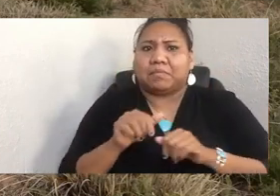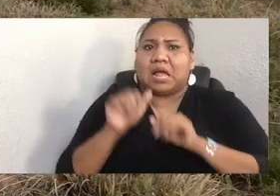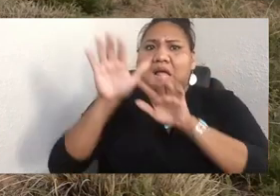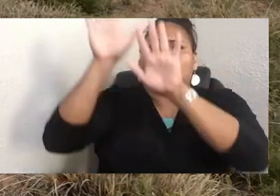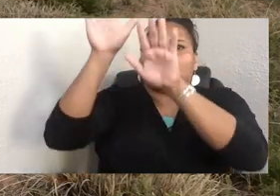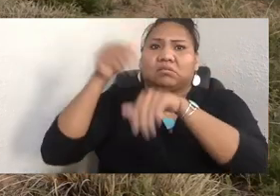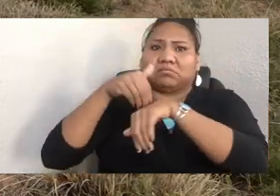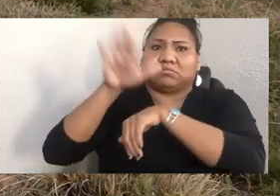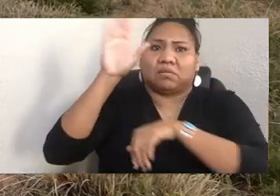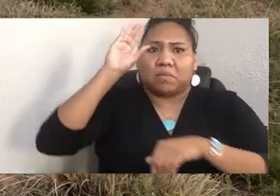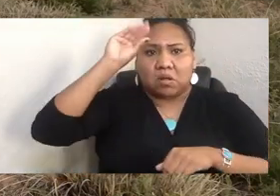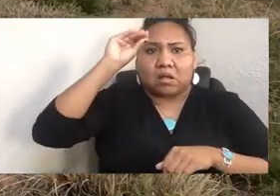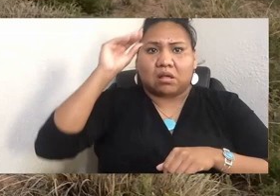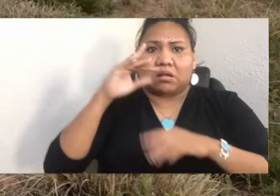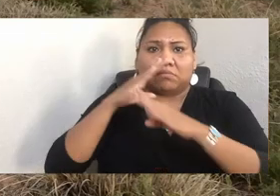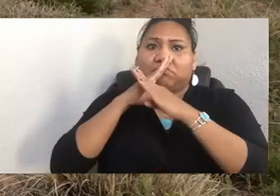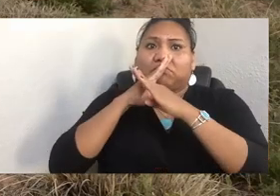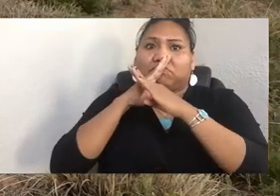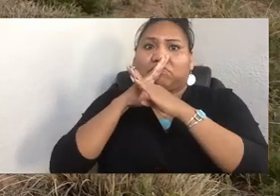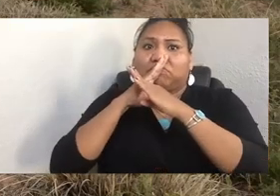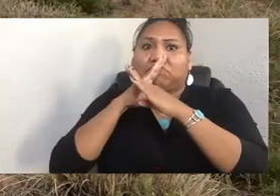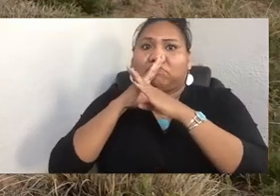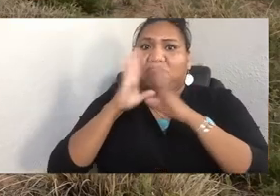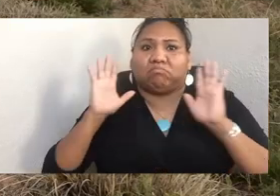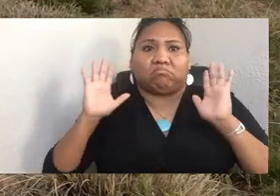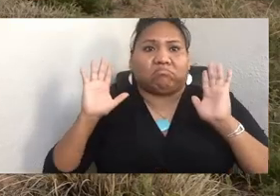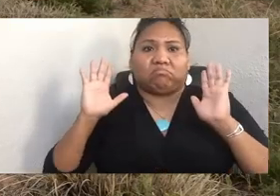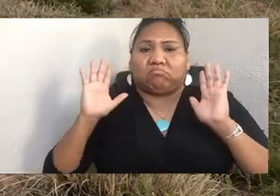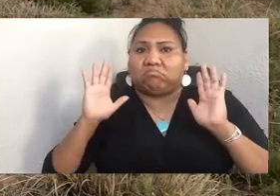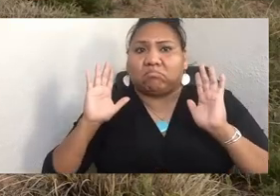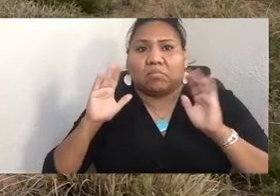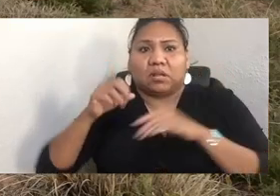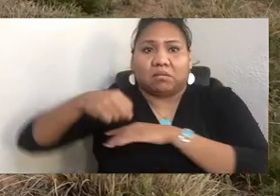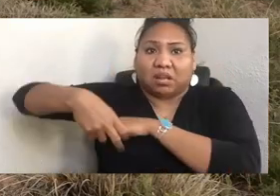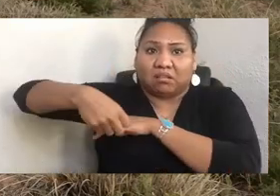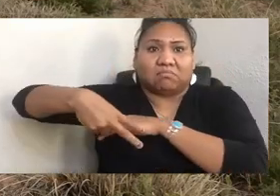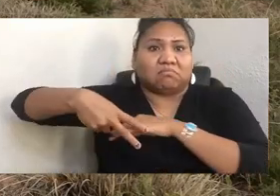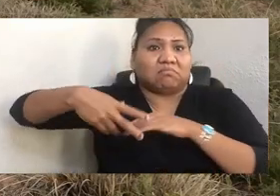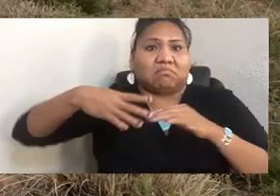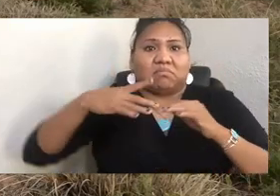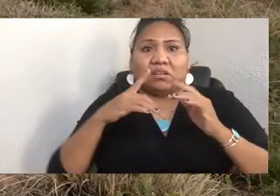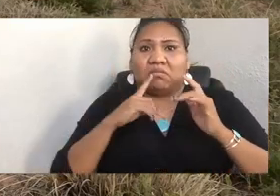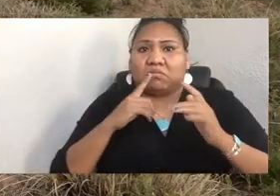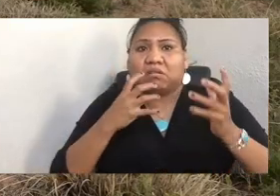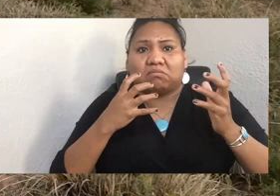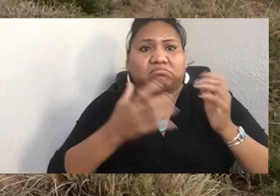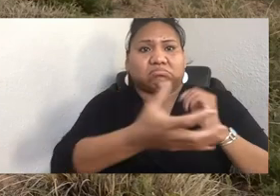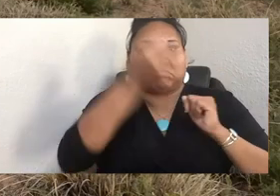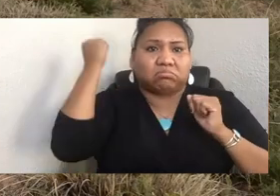and I panicked. It was right at midnight, and I really wanted to pull them out and not do it.